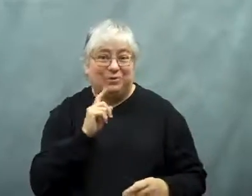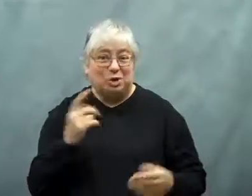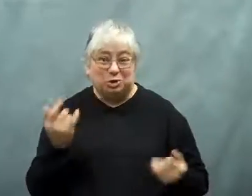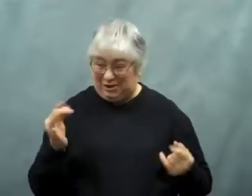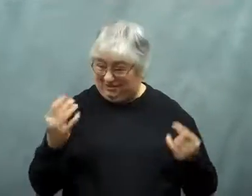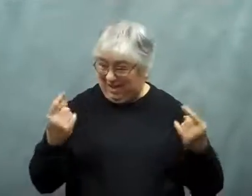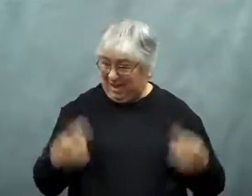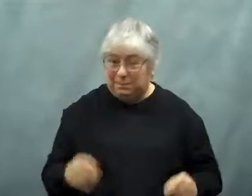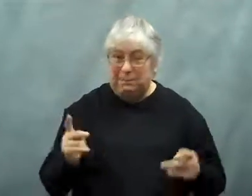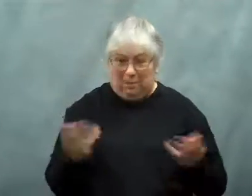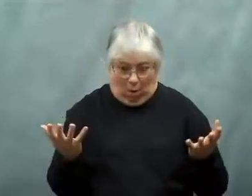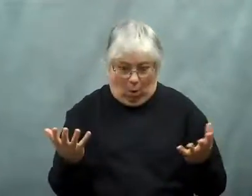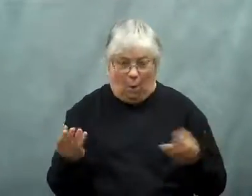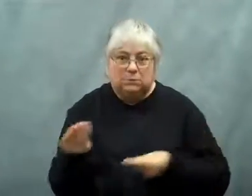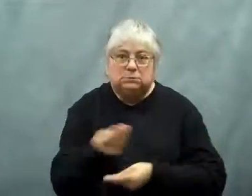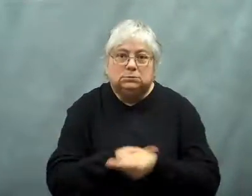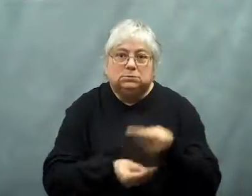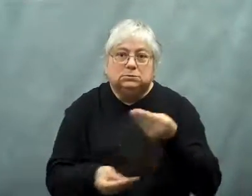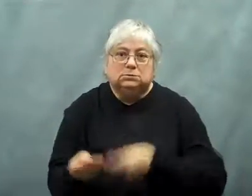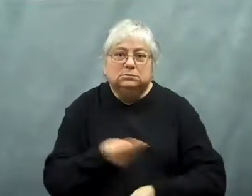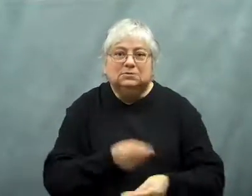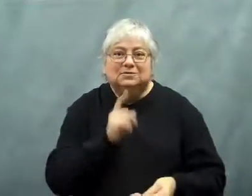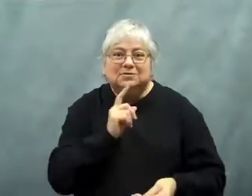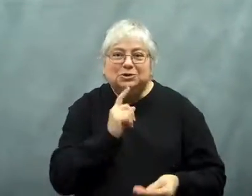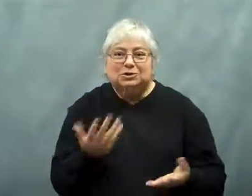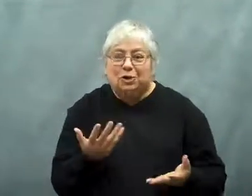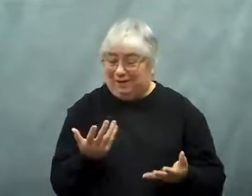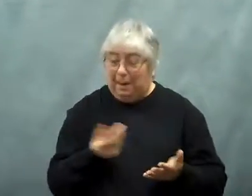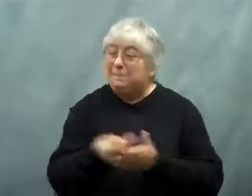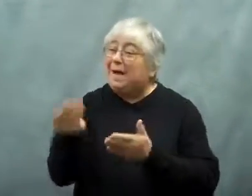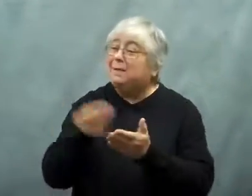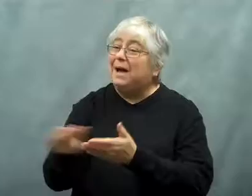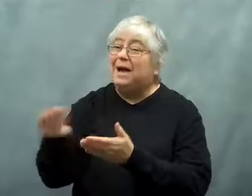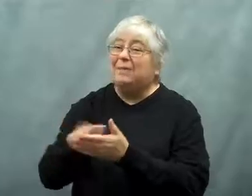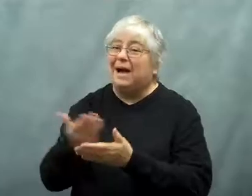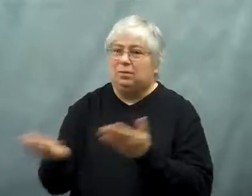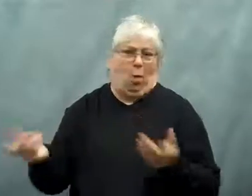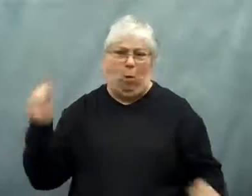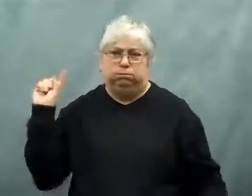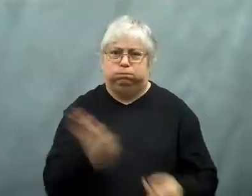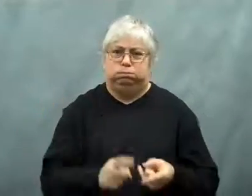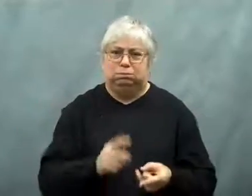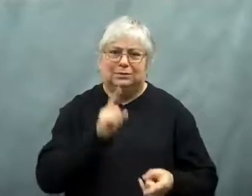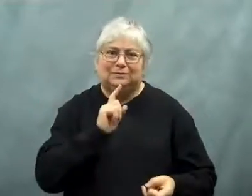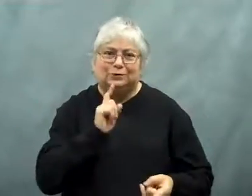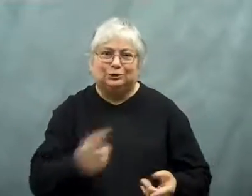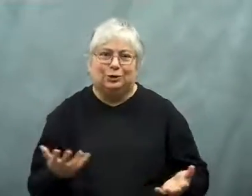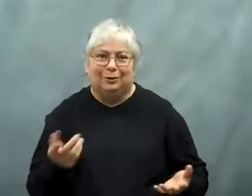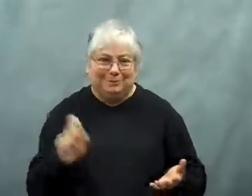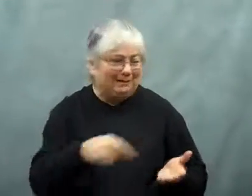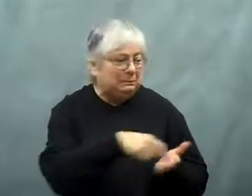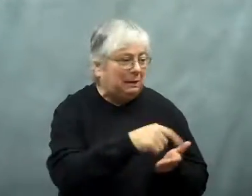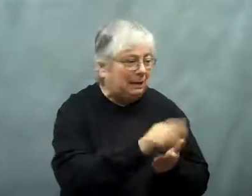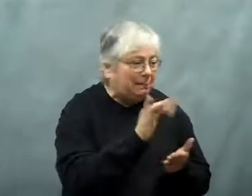If that happened, a lot of people would not be able to make do.